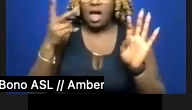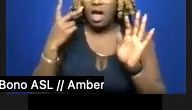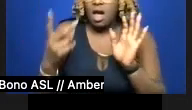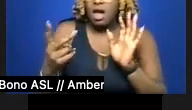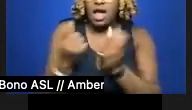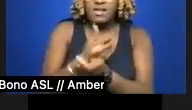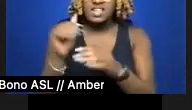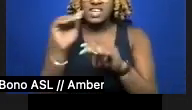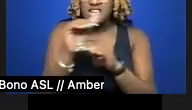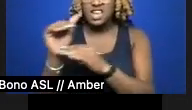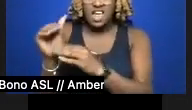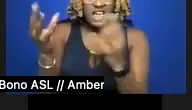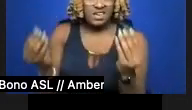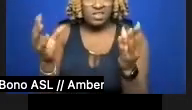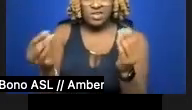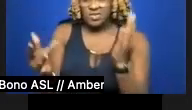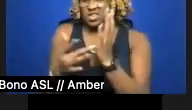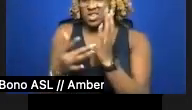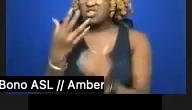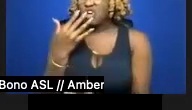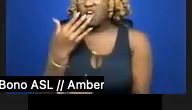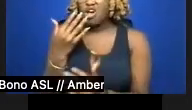technicolored carpets kicked with hot tub swimmers,